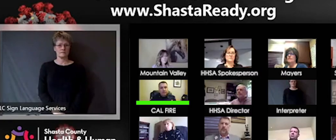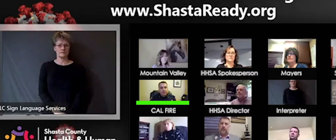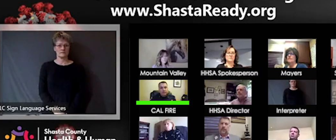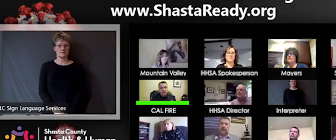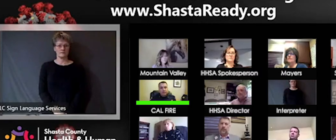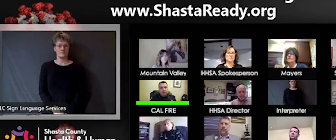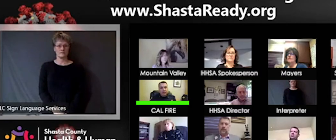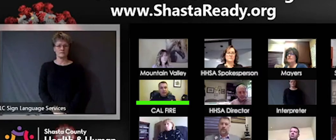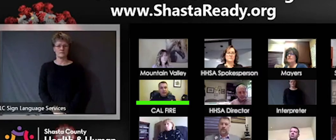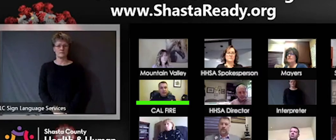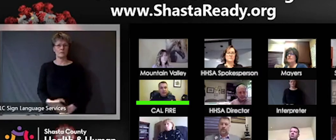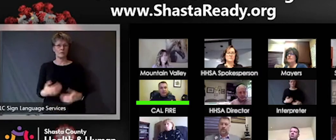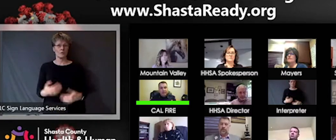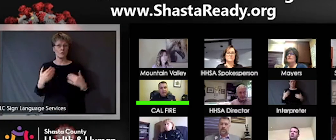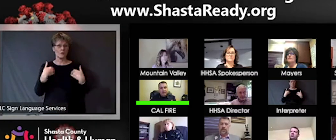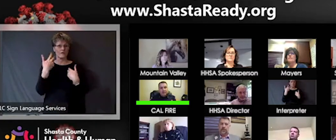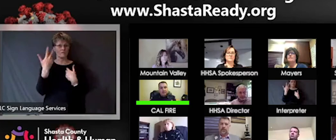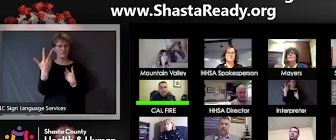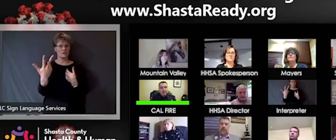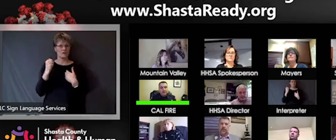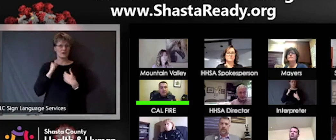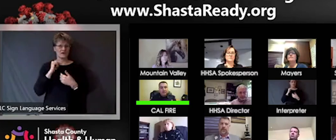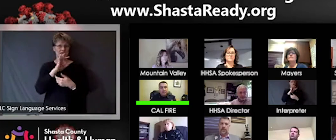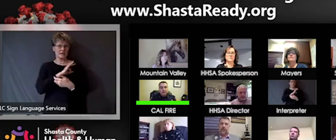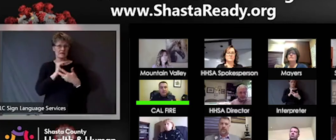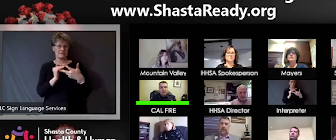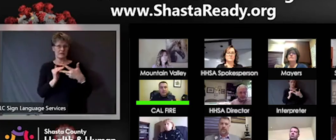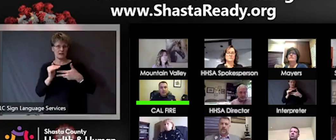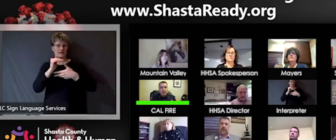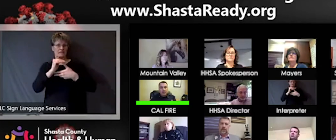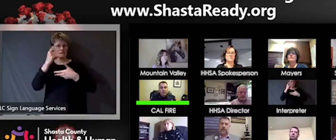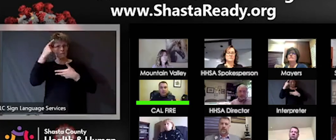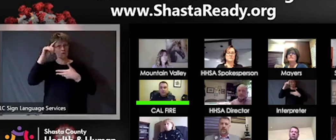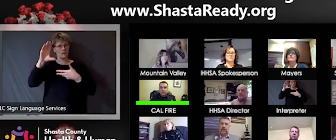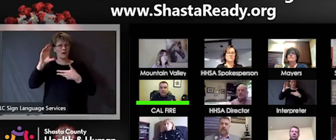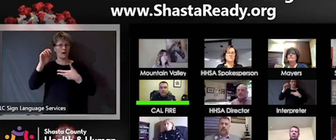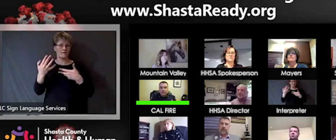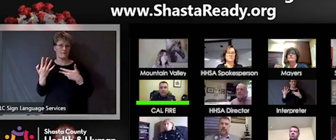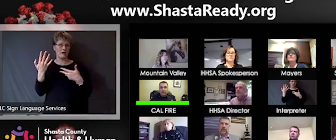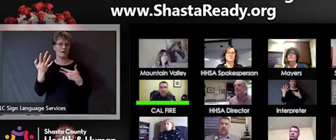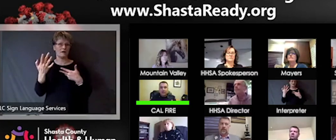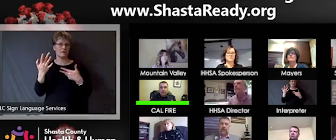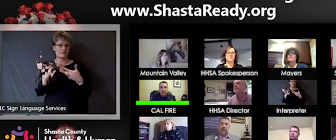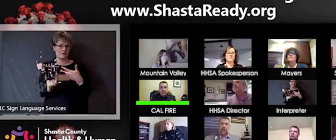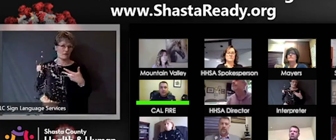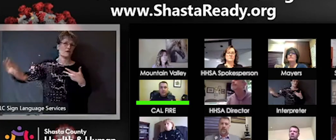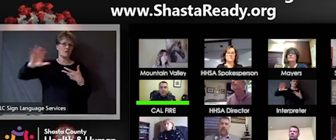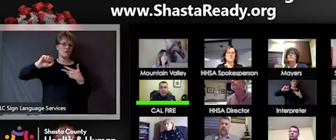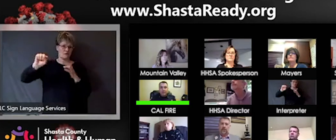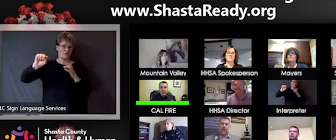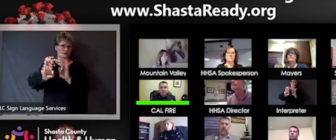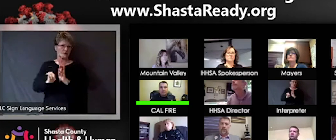levels for Cal Fire in the state and it's done kind of on a statewide basis